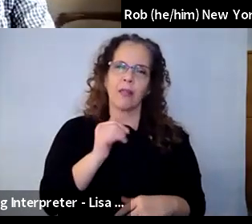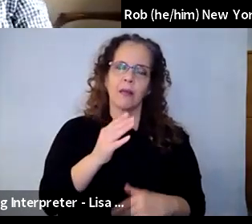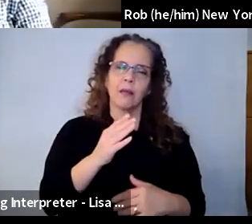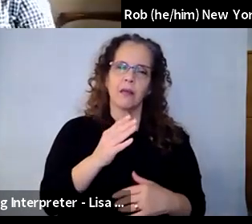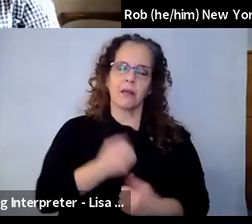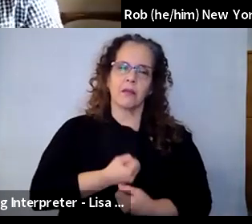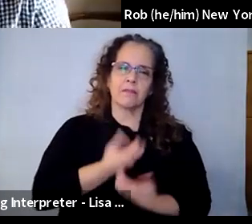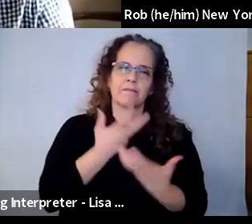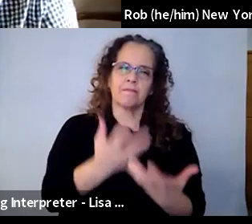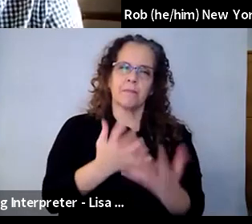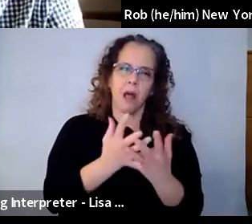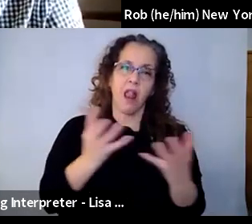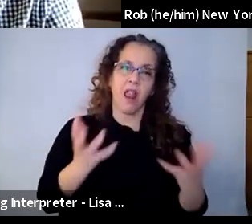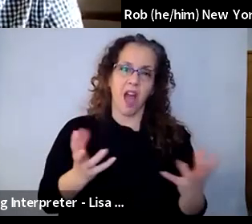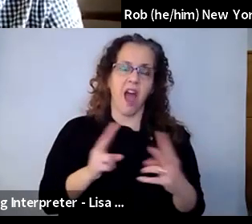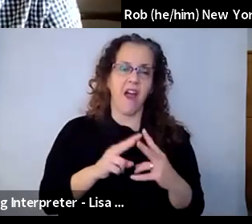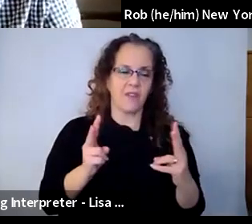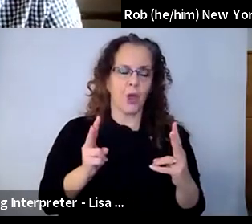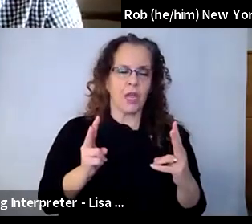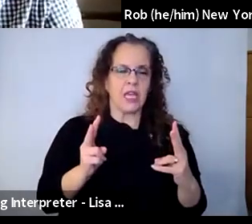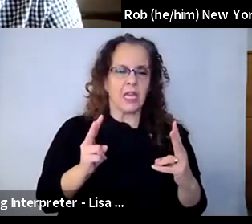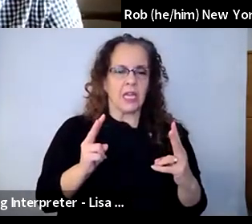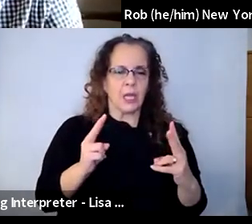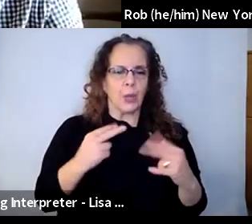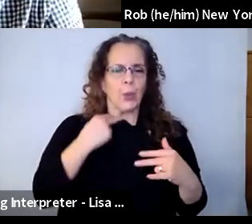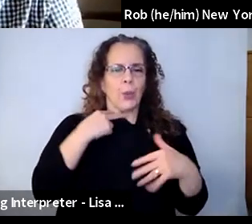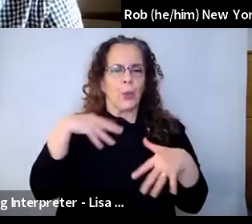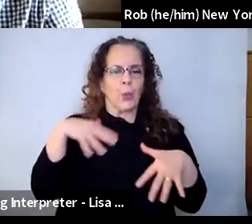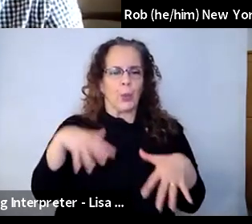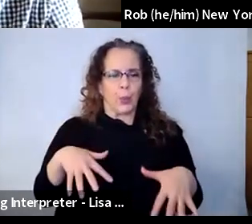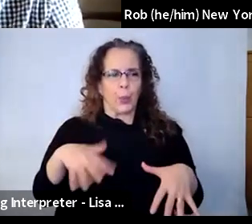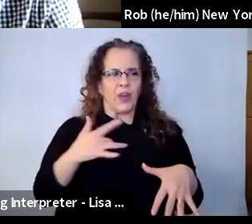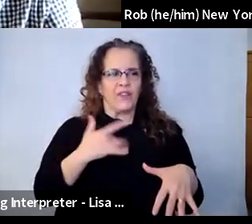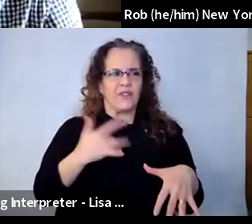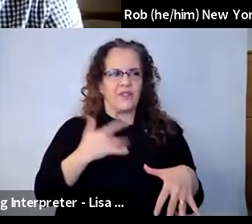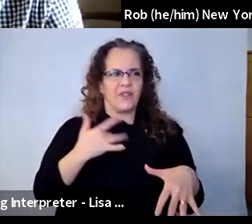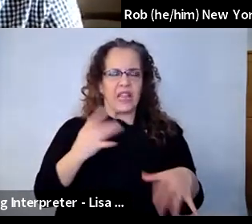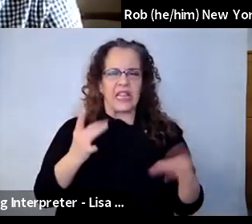maybe sharing vulnerable feelings in the context of, you know, I'm teaching viewpoints and movement right now, and this